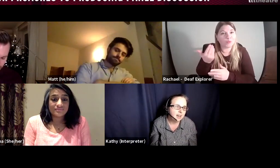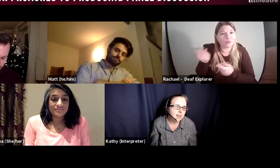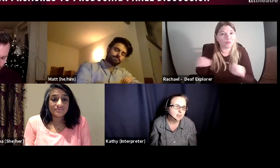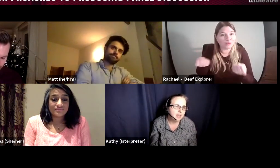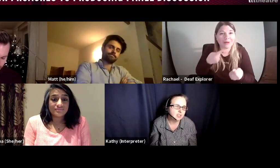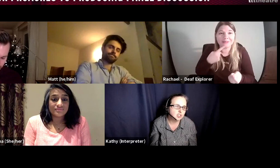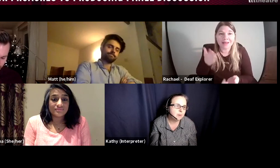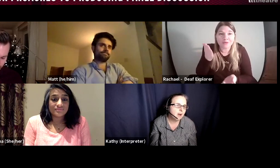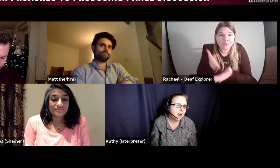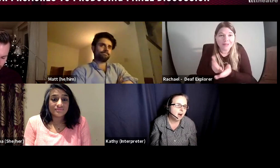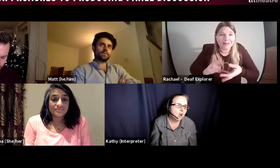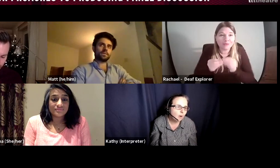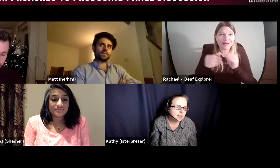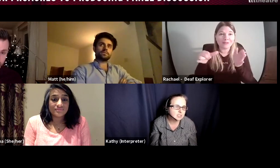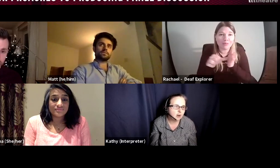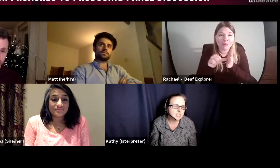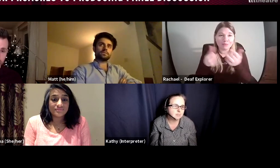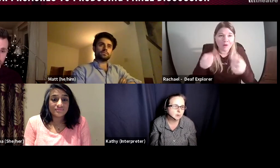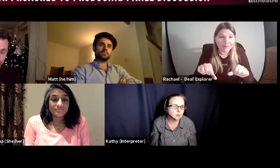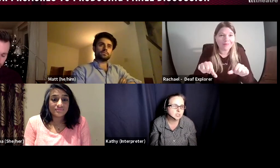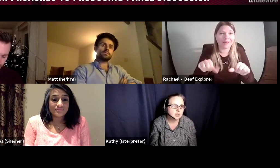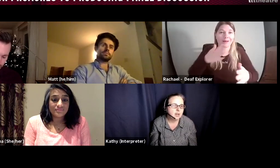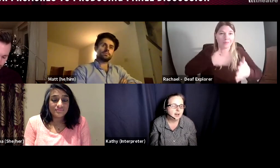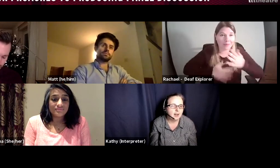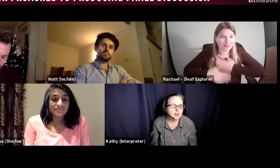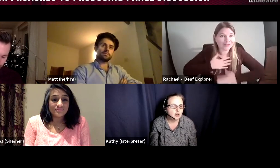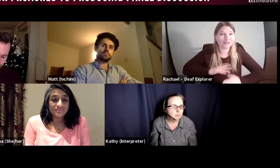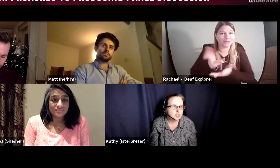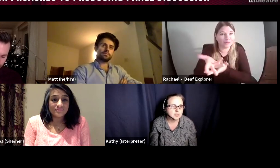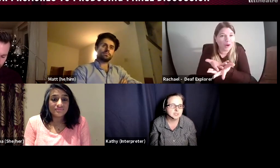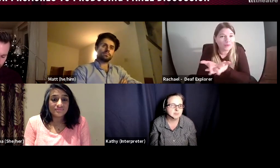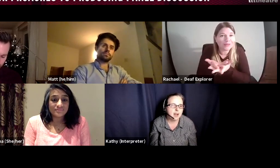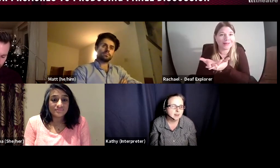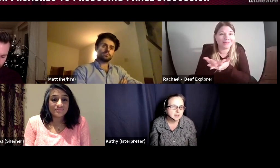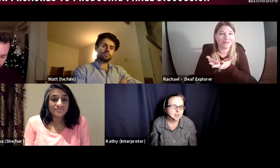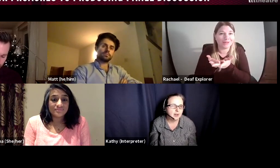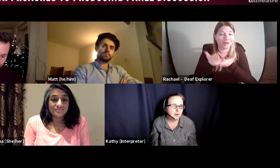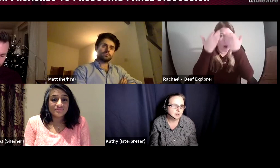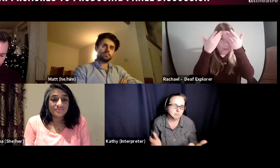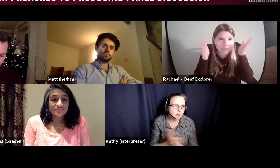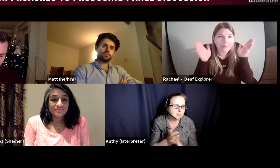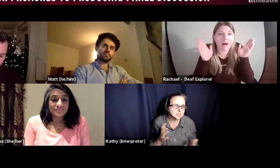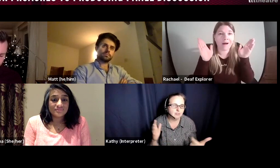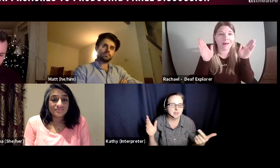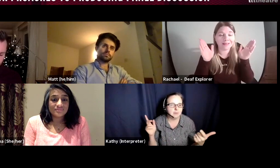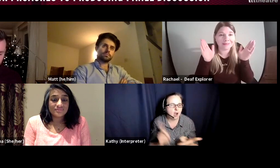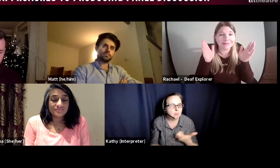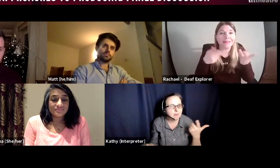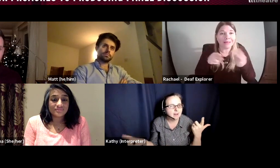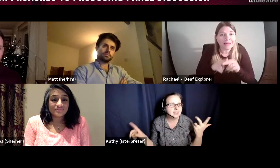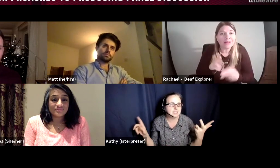in the job and I always try and support new producers about problem solving, be open minded,